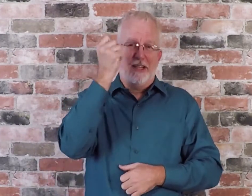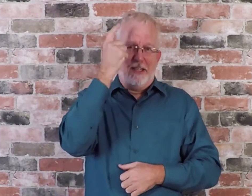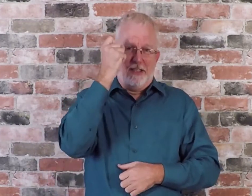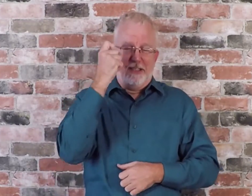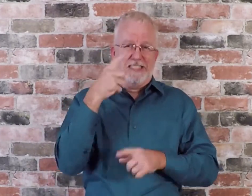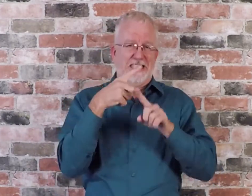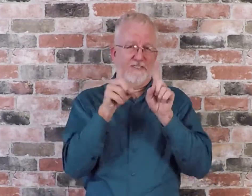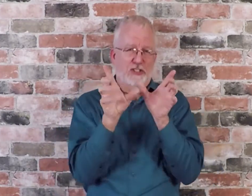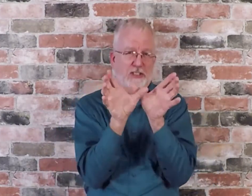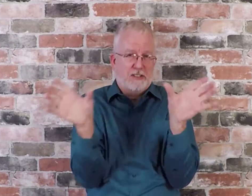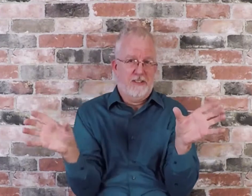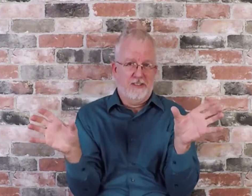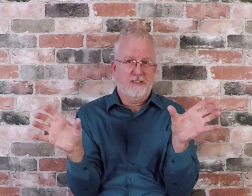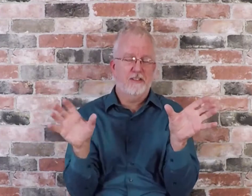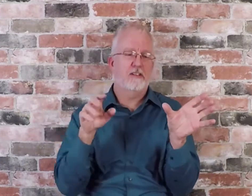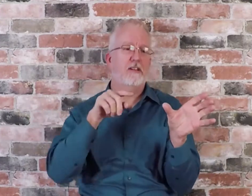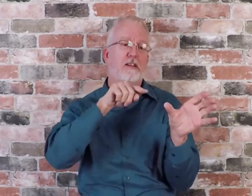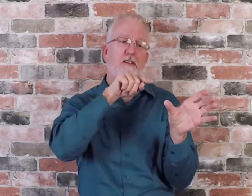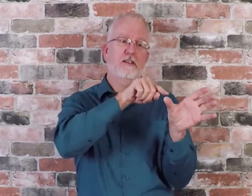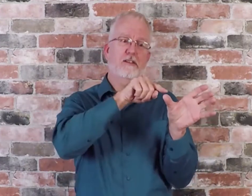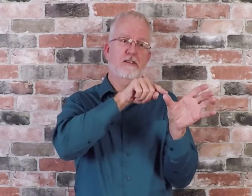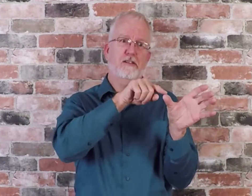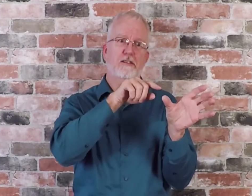Please note there is a difference in two situtation: